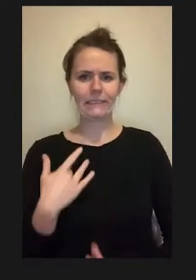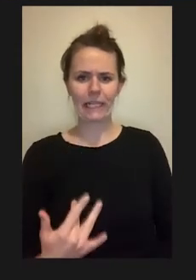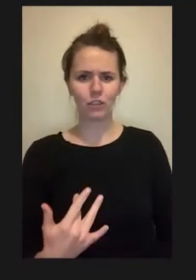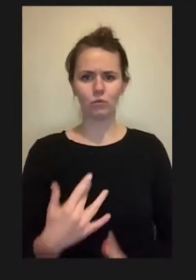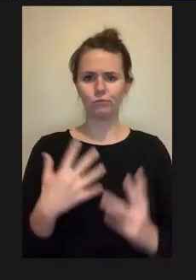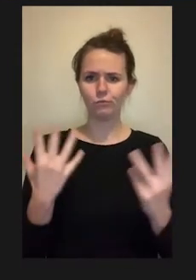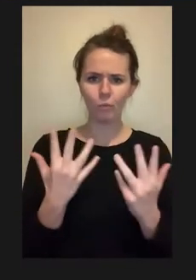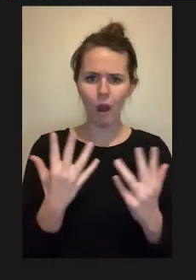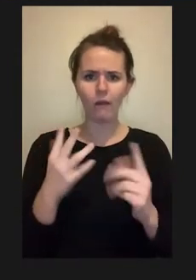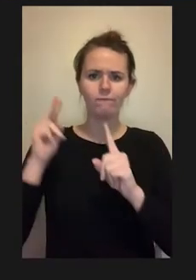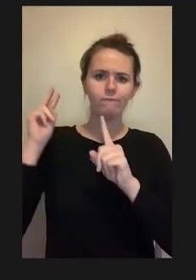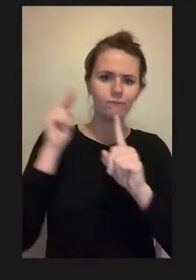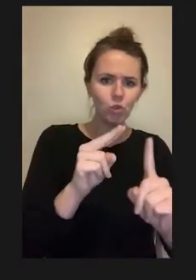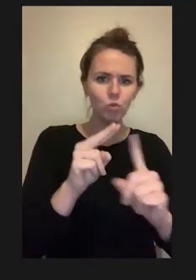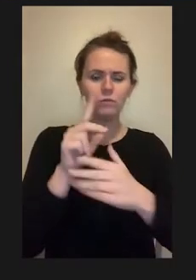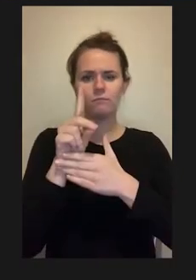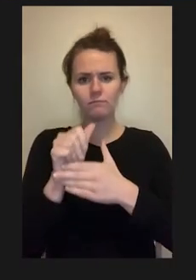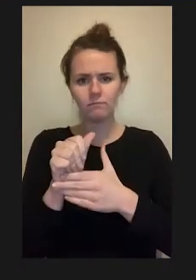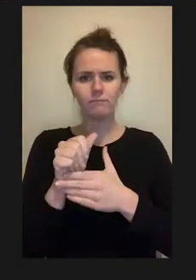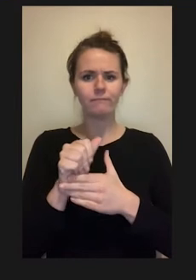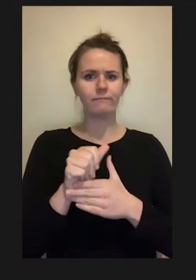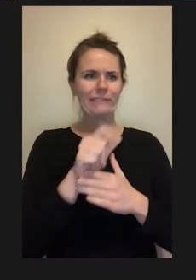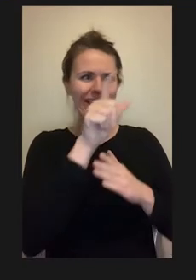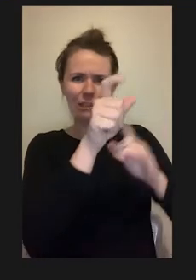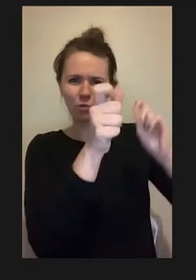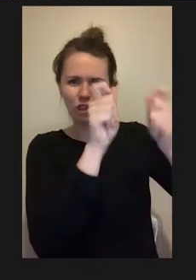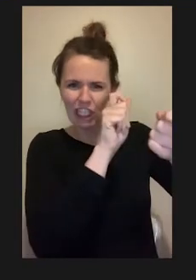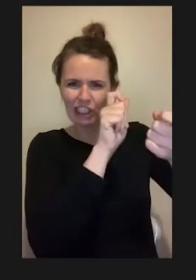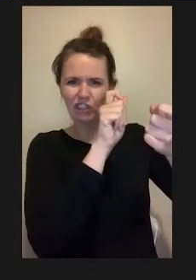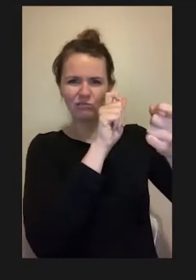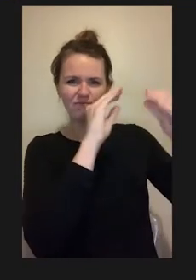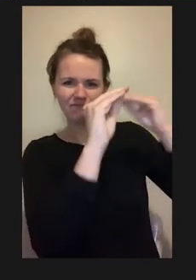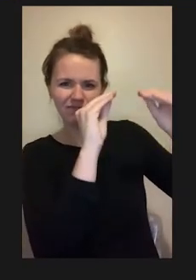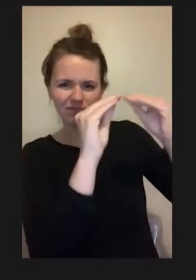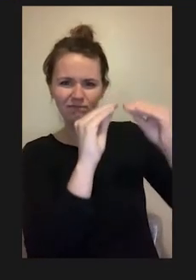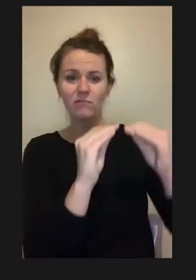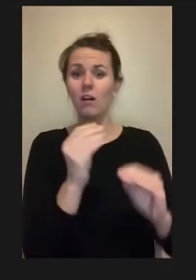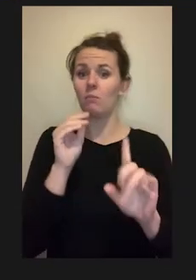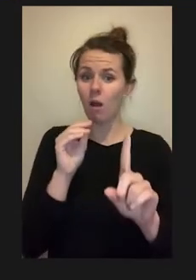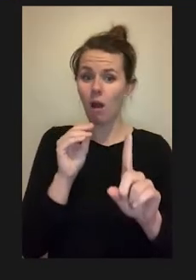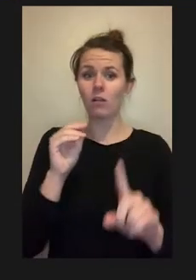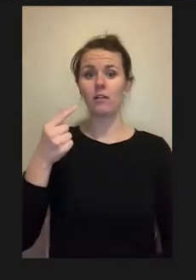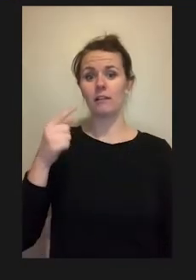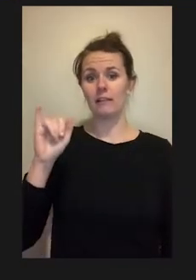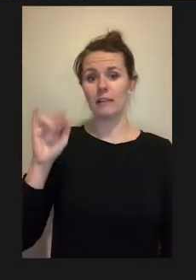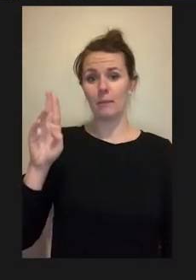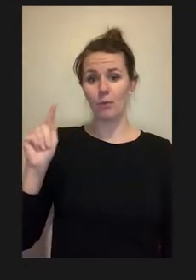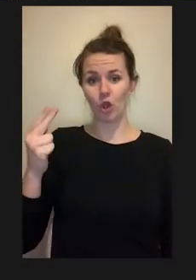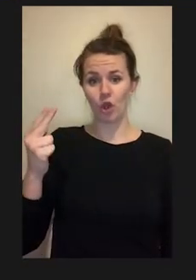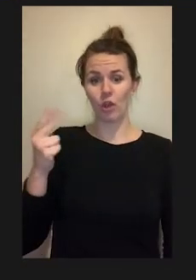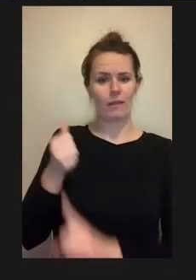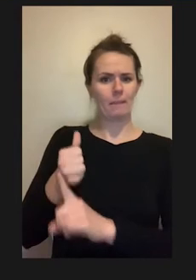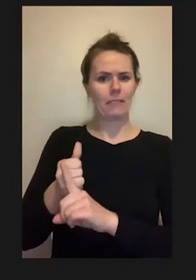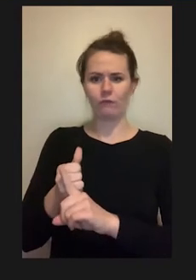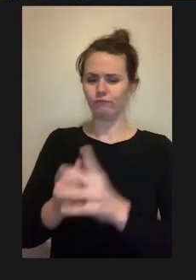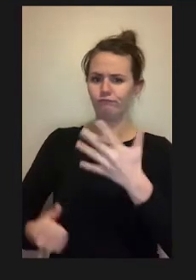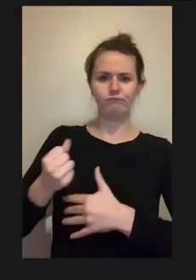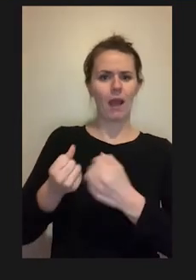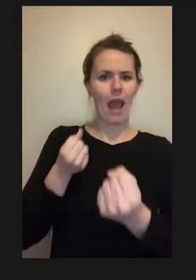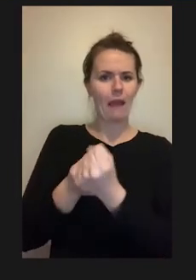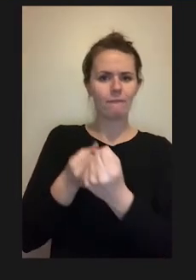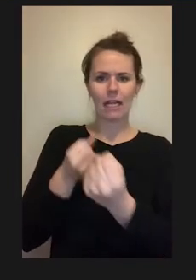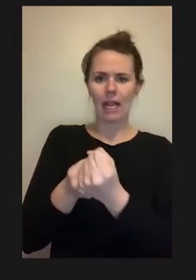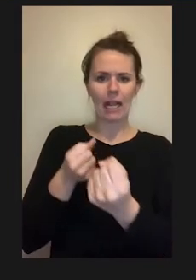idea or view of disability but the Gilberts were big proponents on